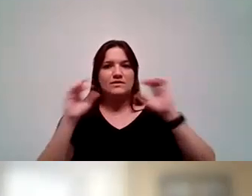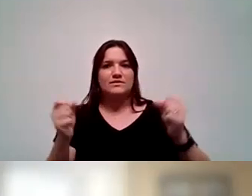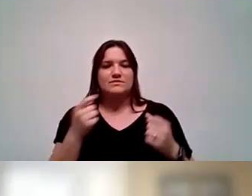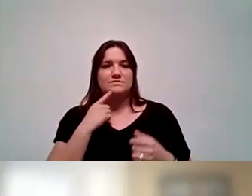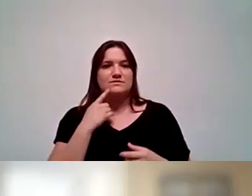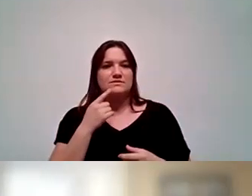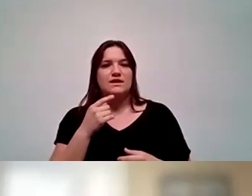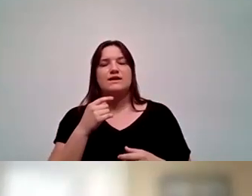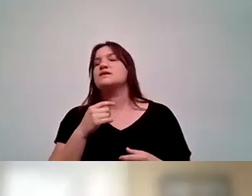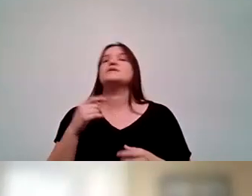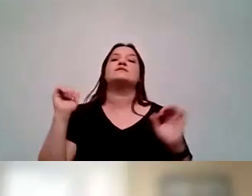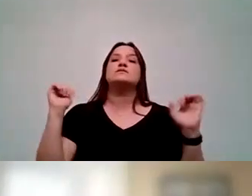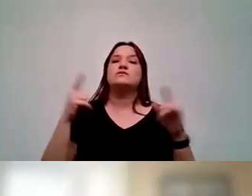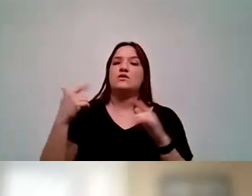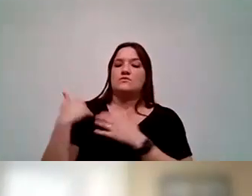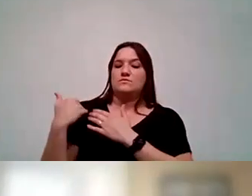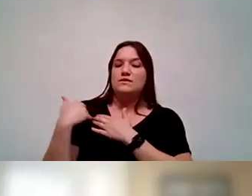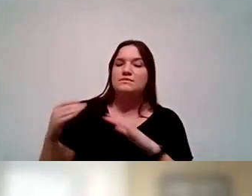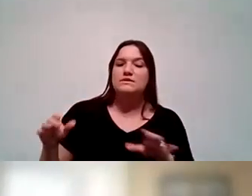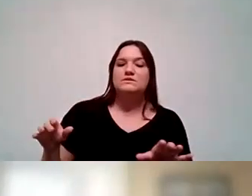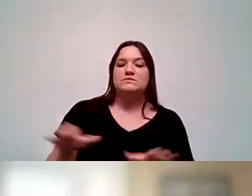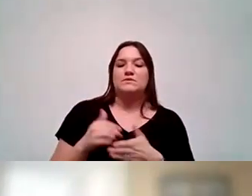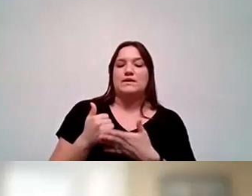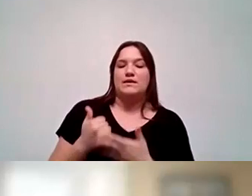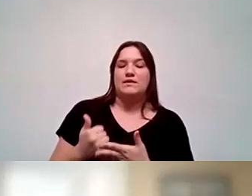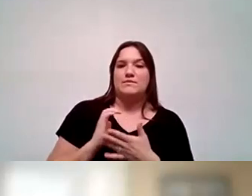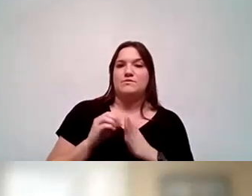is that it's everybody's job to help our students feel welcome and included,